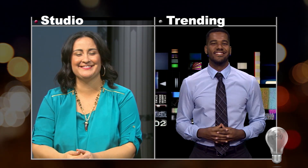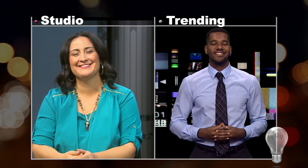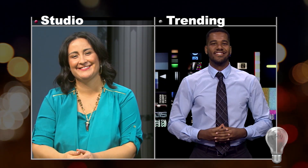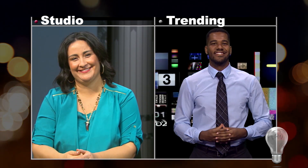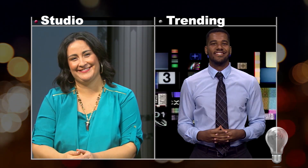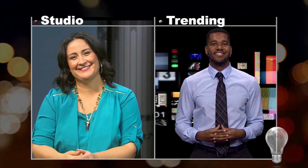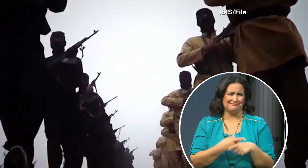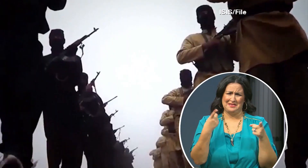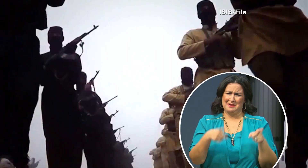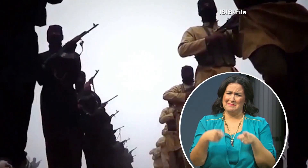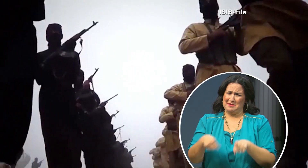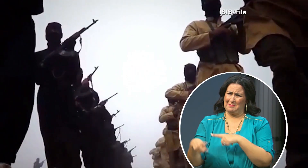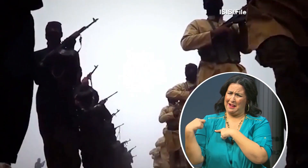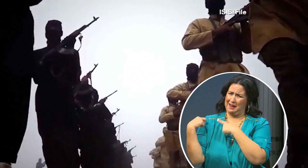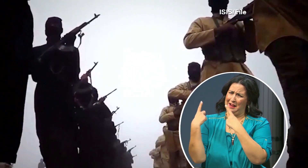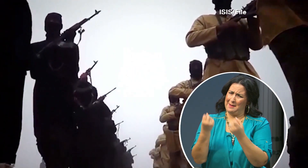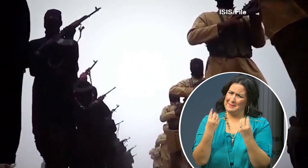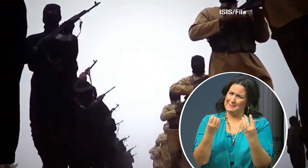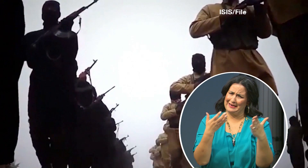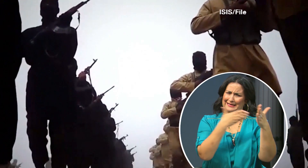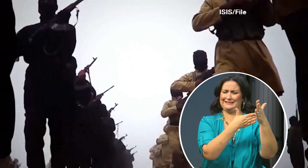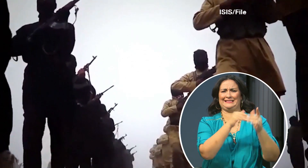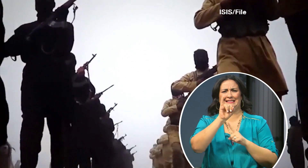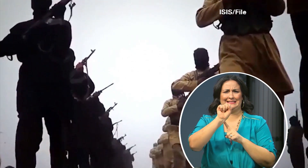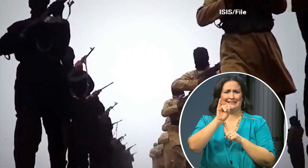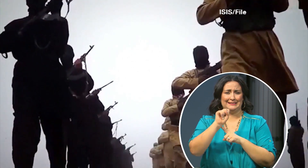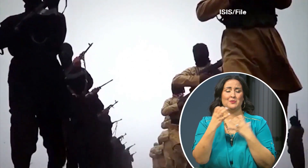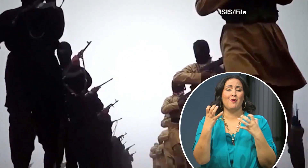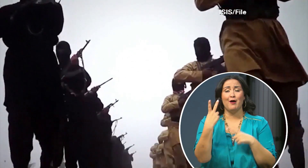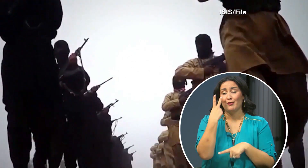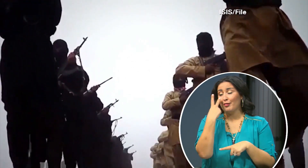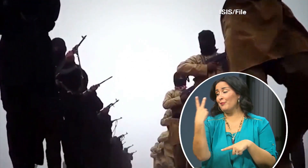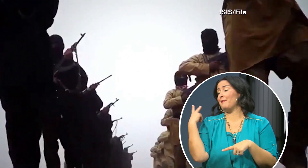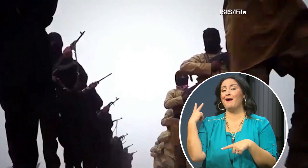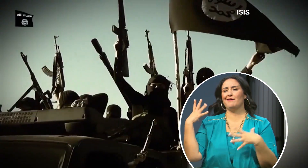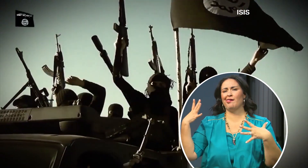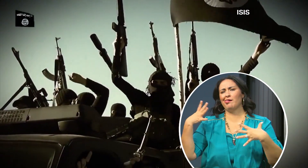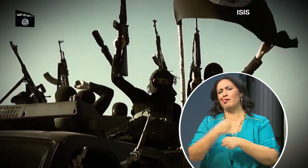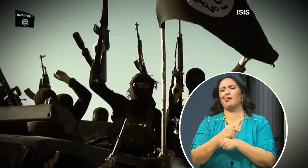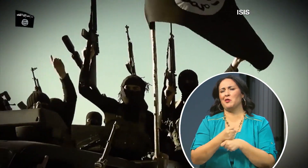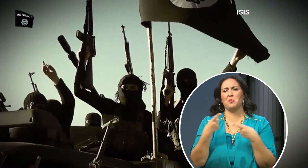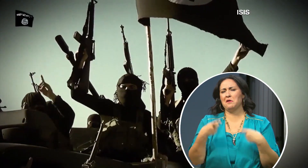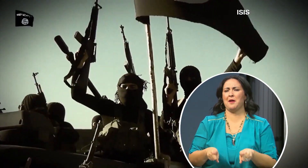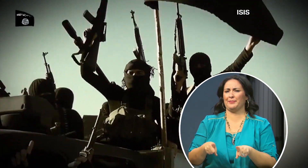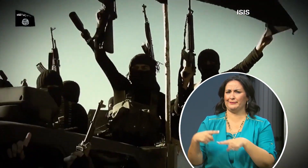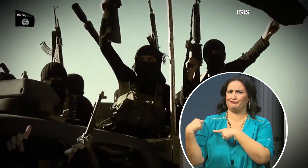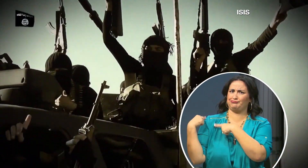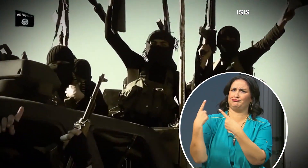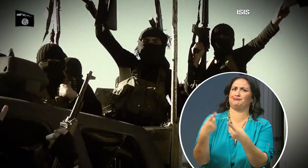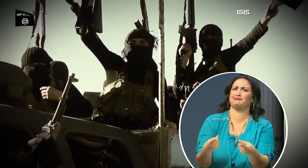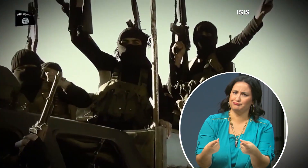With action being taken against ISIS we wanted to back track and give you a look at how we